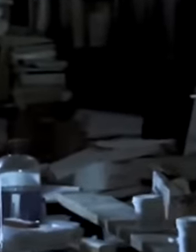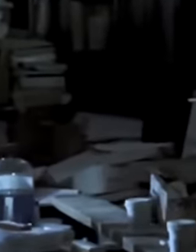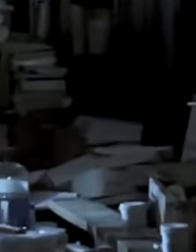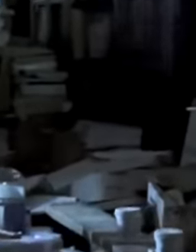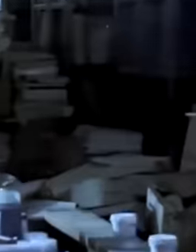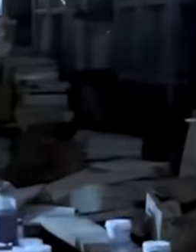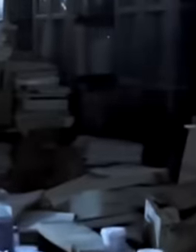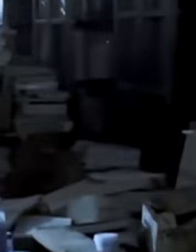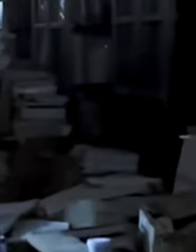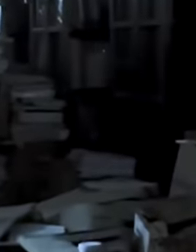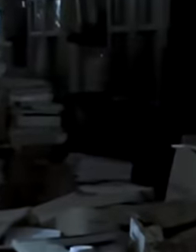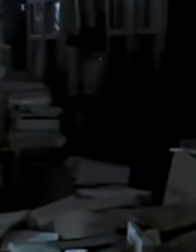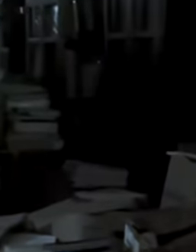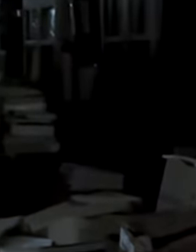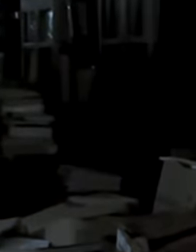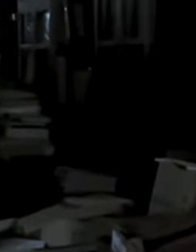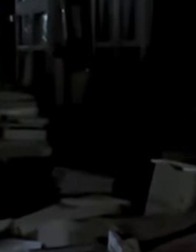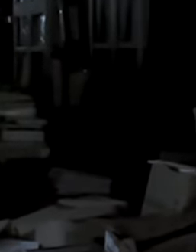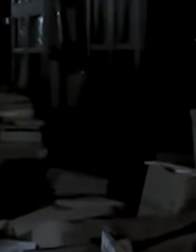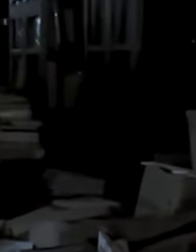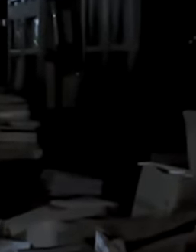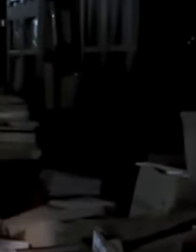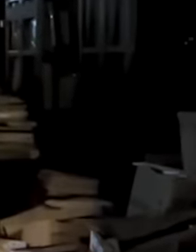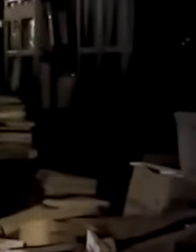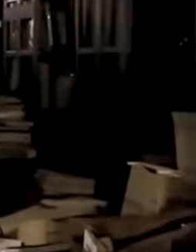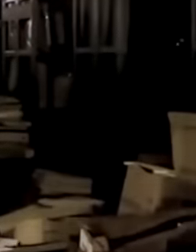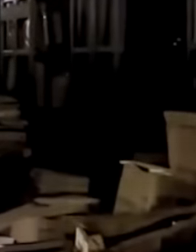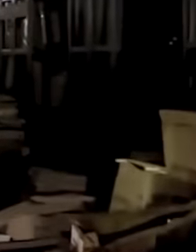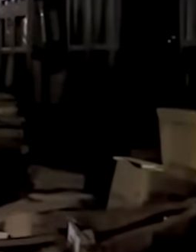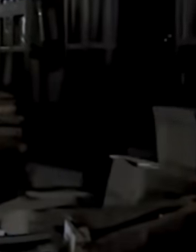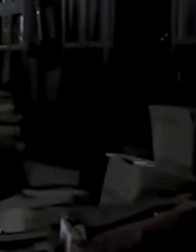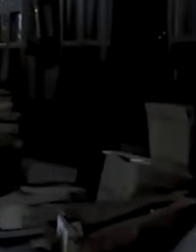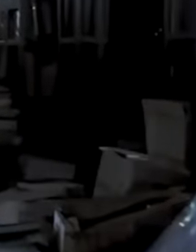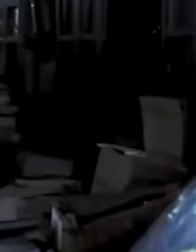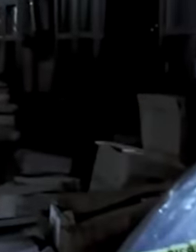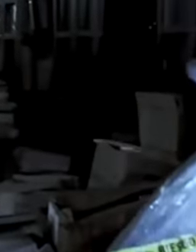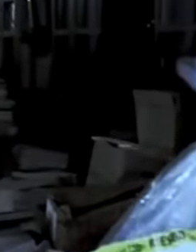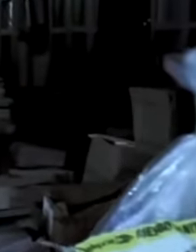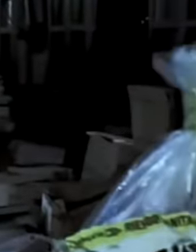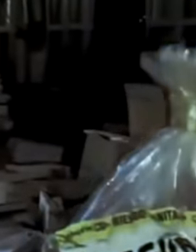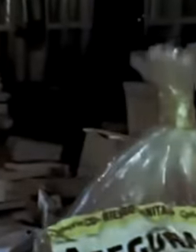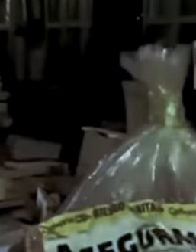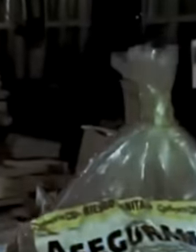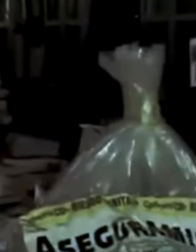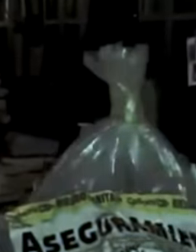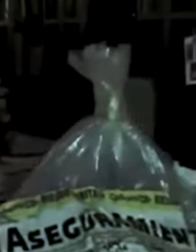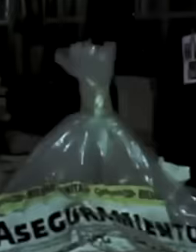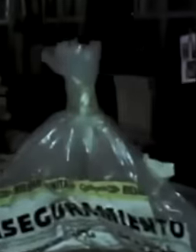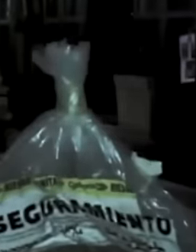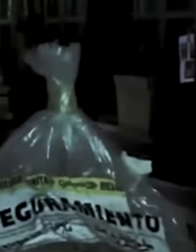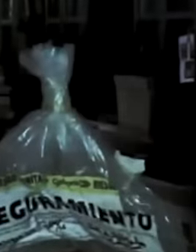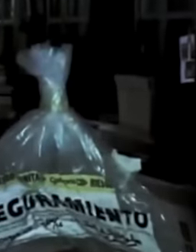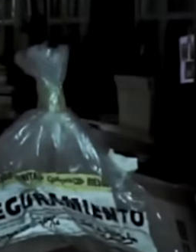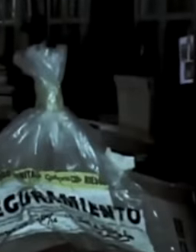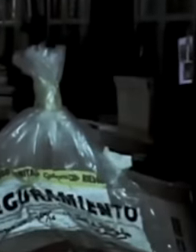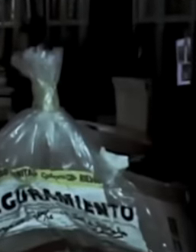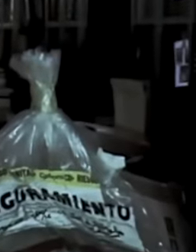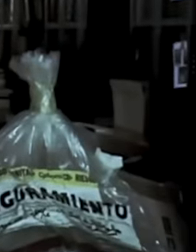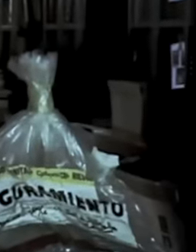Cofepris agency, they finally found those who authorized which medications did and which did not enter Mexico.